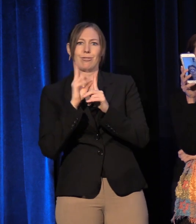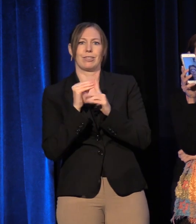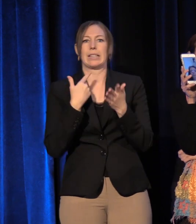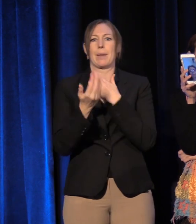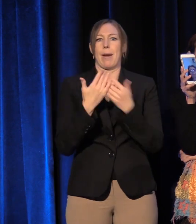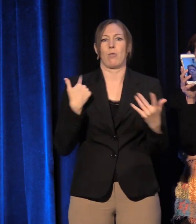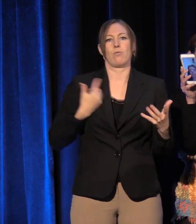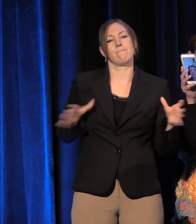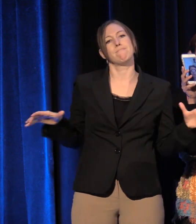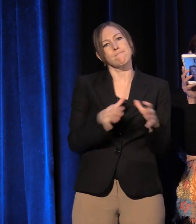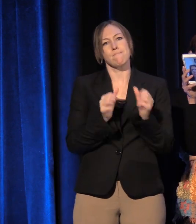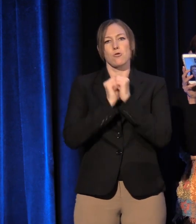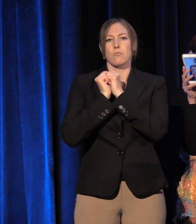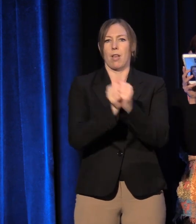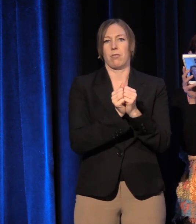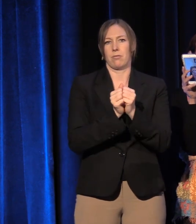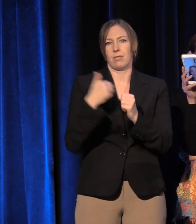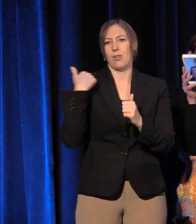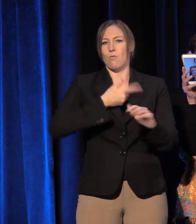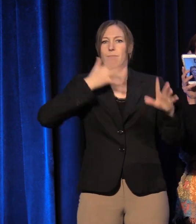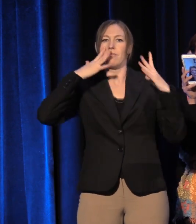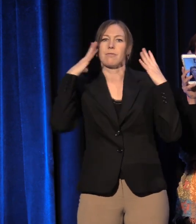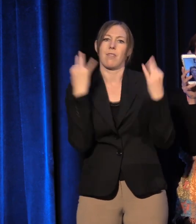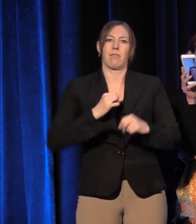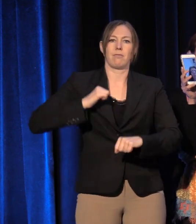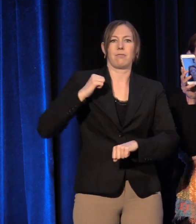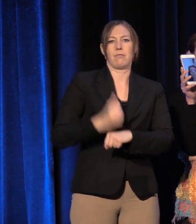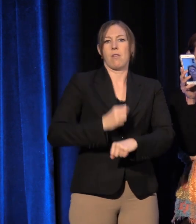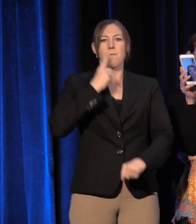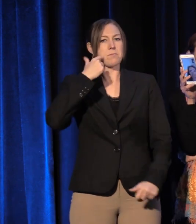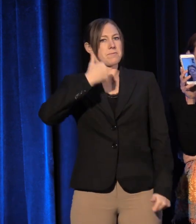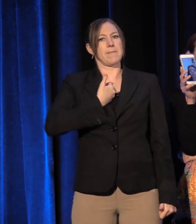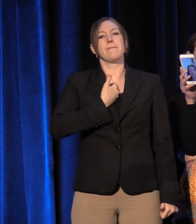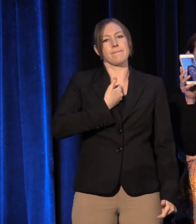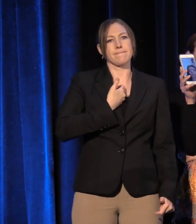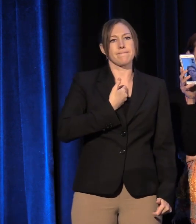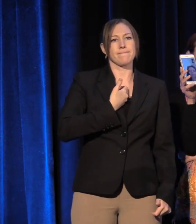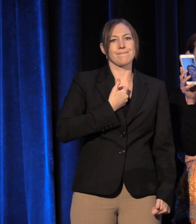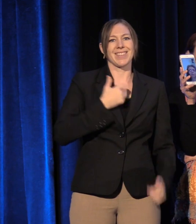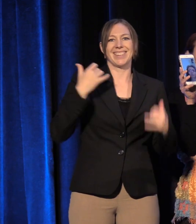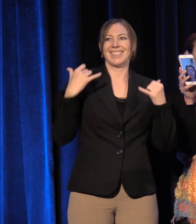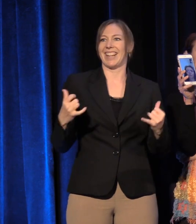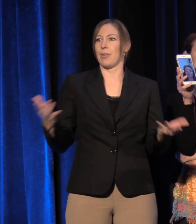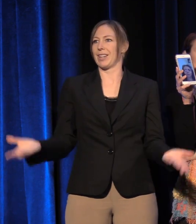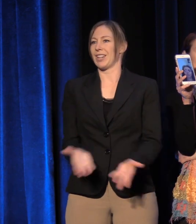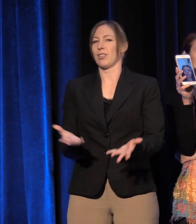We have taken matters into our own hands. And now, we stand among you and ask you to do the same.